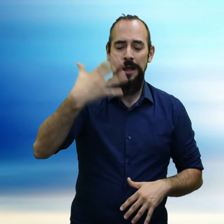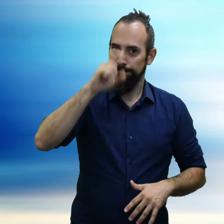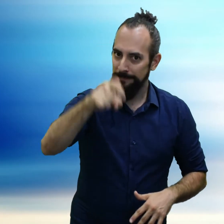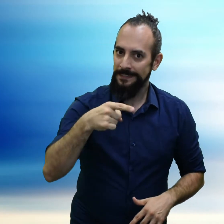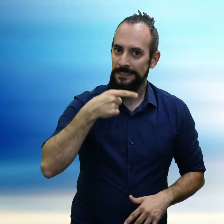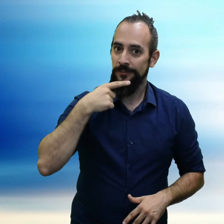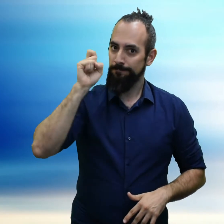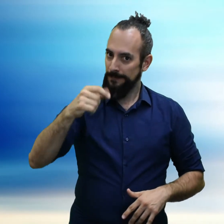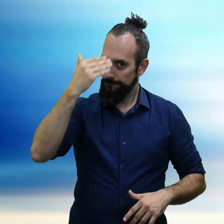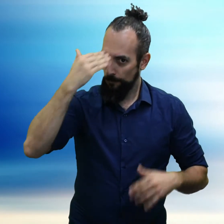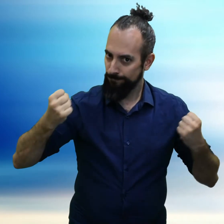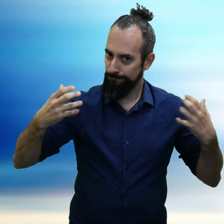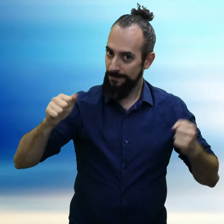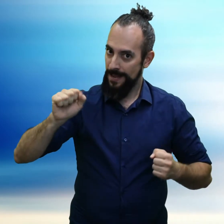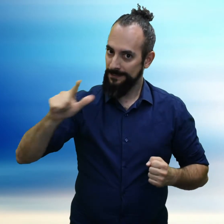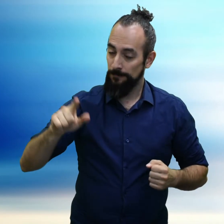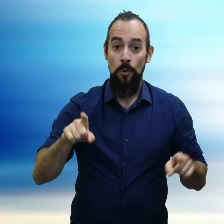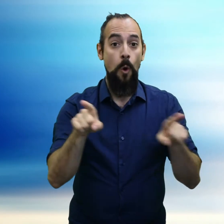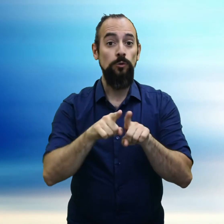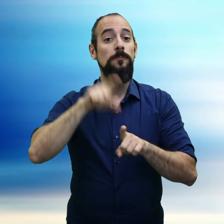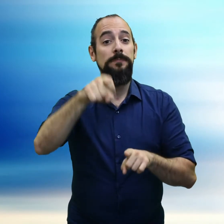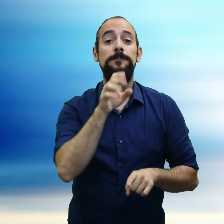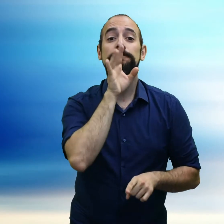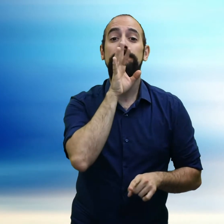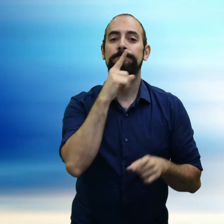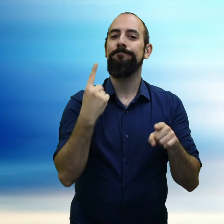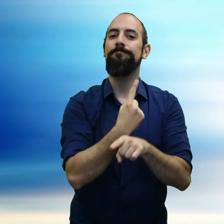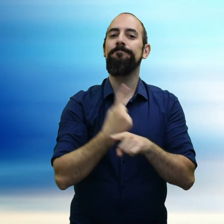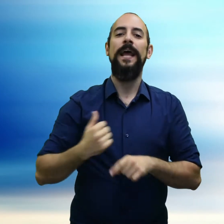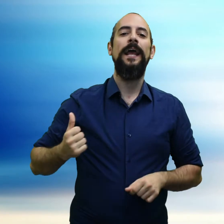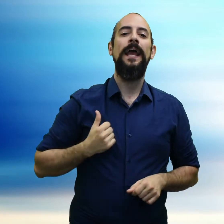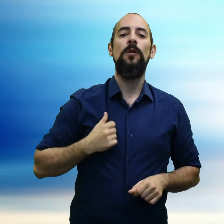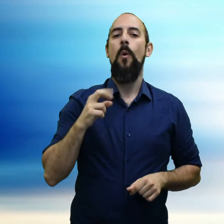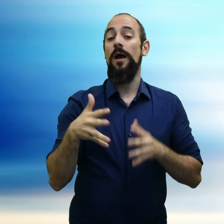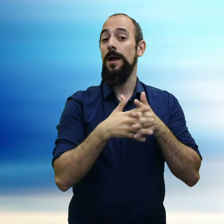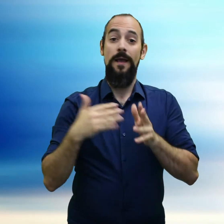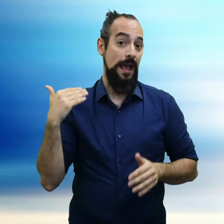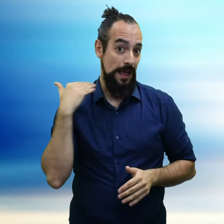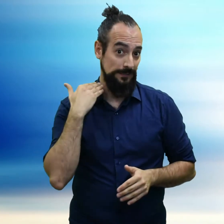The actor must be hearing and sign ASL as well as speaking with a standard Canadian or American accent.